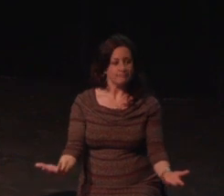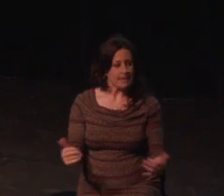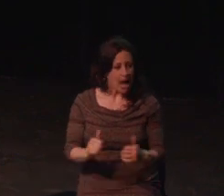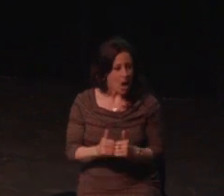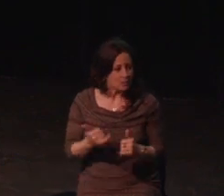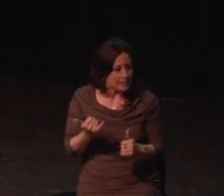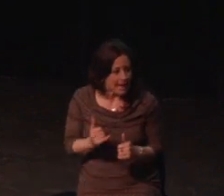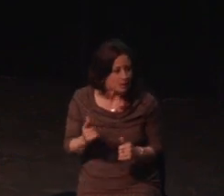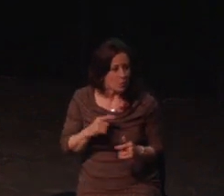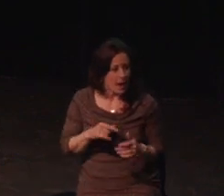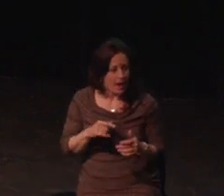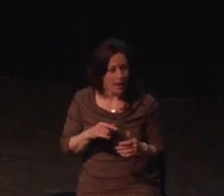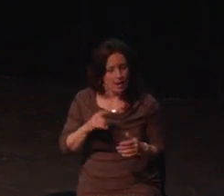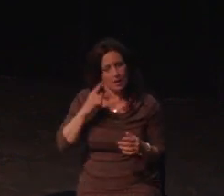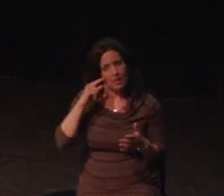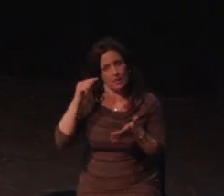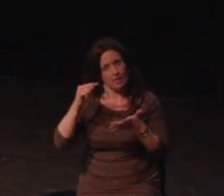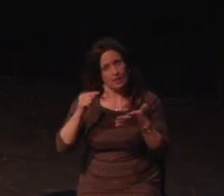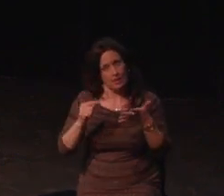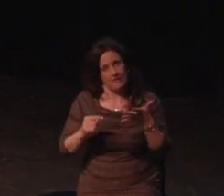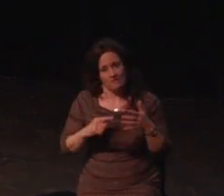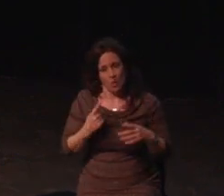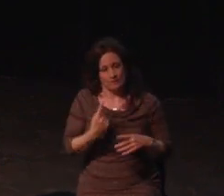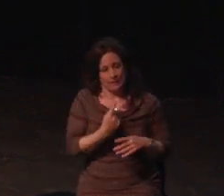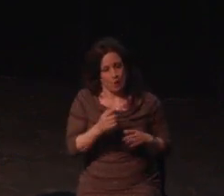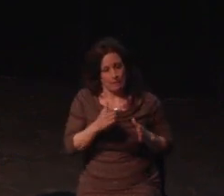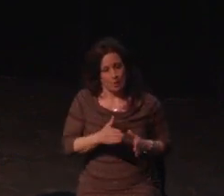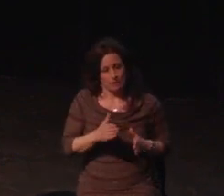much of disability advocacy, but I want to be brutally honest,